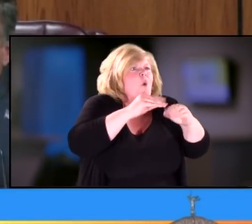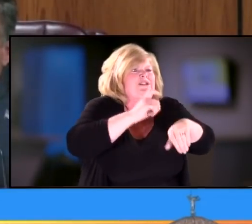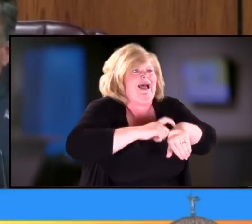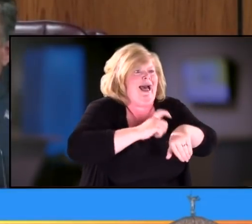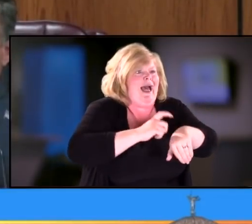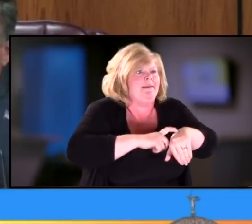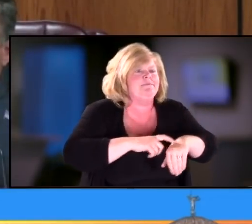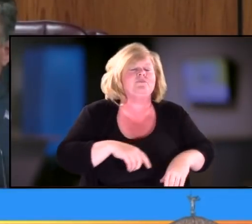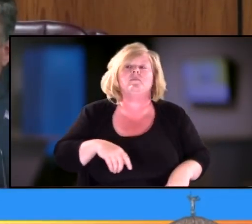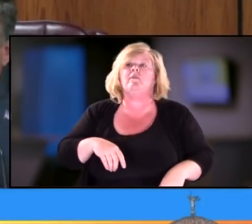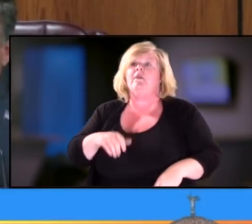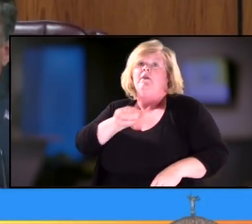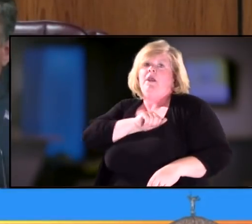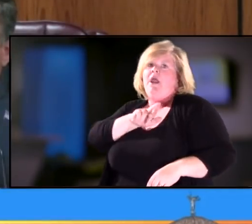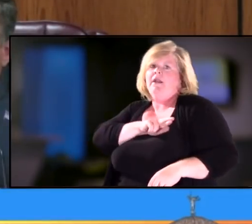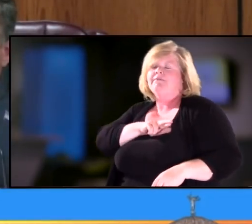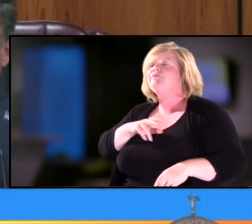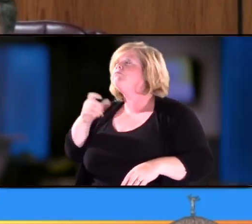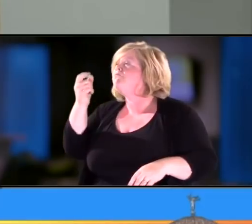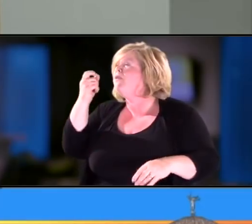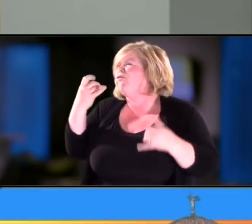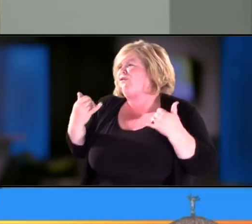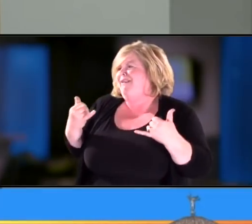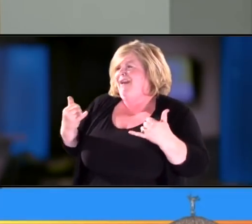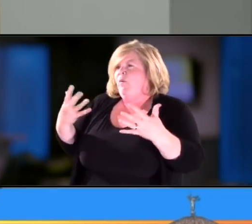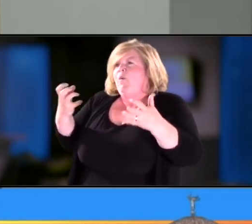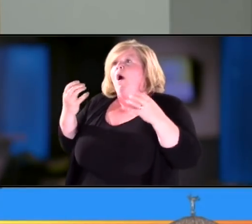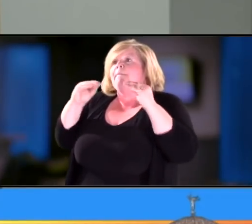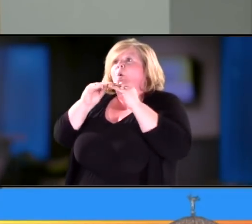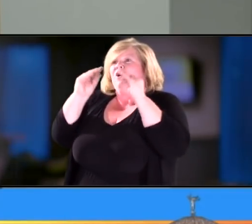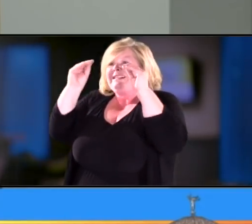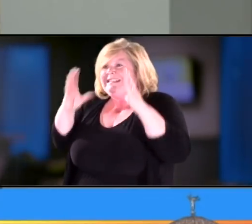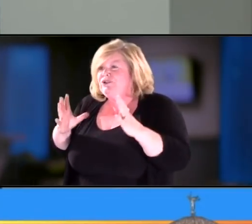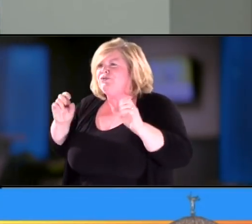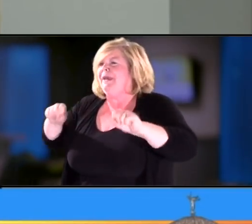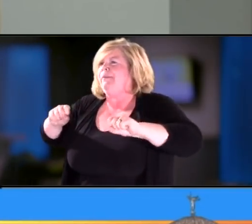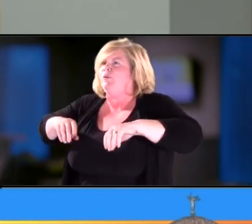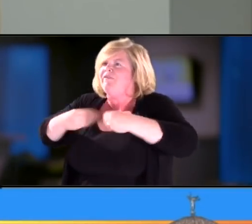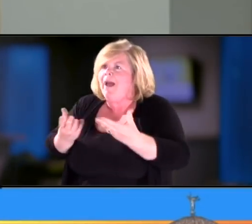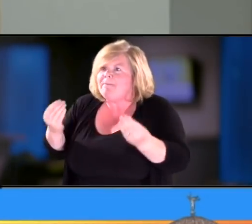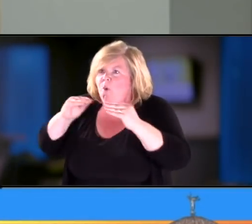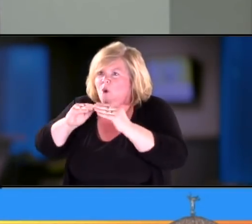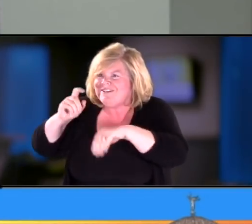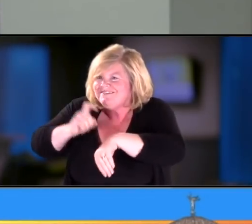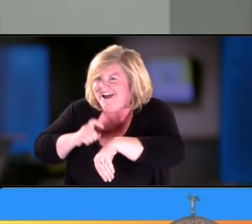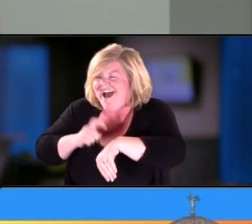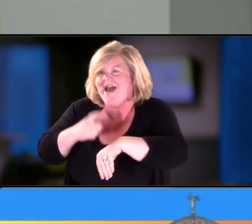Right now, we're getting more teachers to provide more time to parents like Brittany.